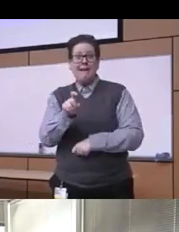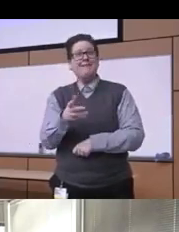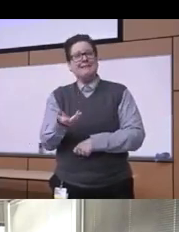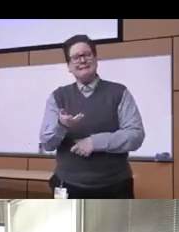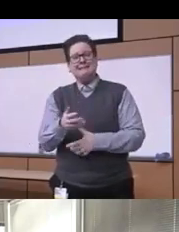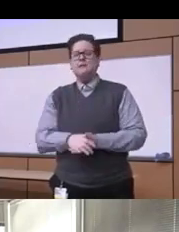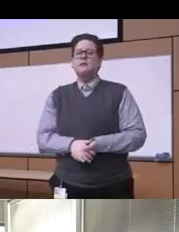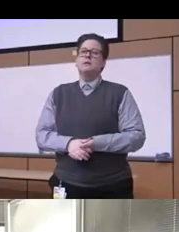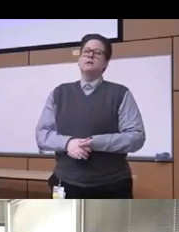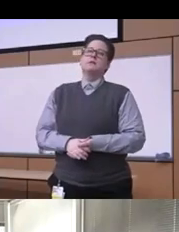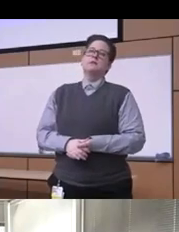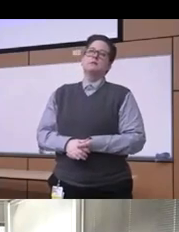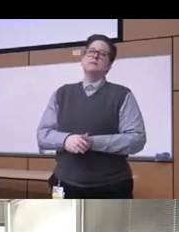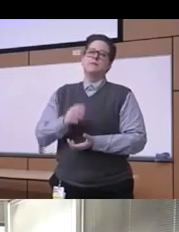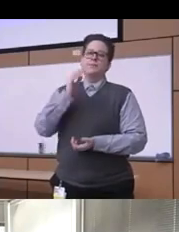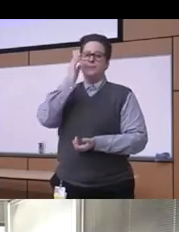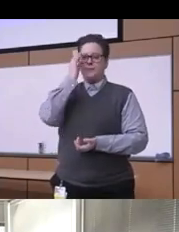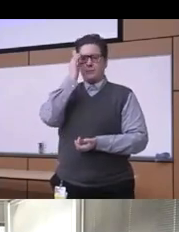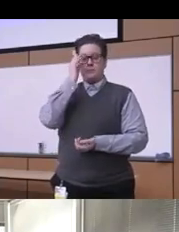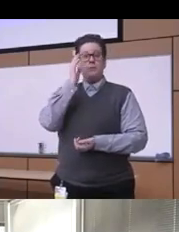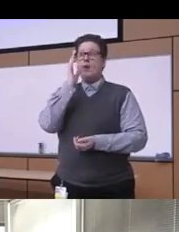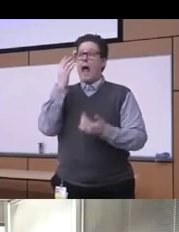and and whether people are going to have more access to treatment are we going to have more